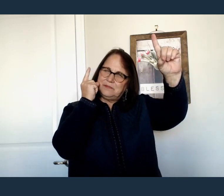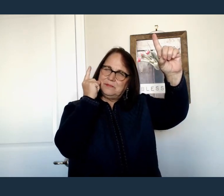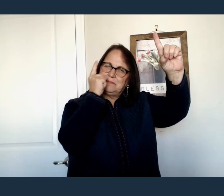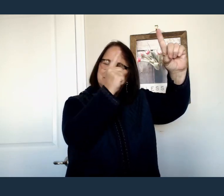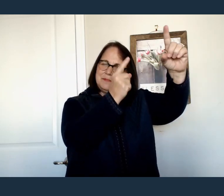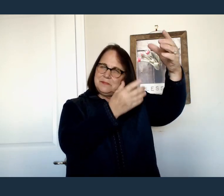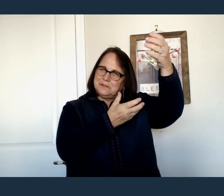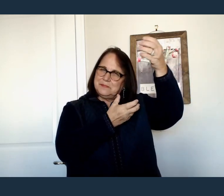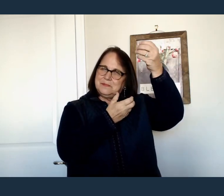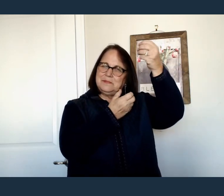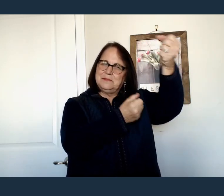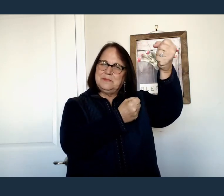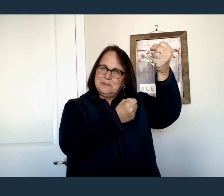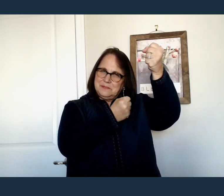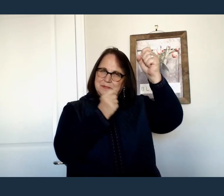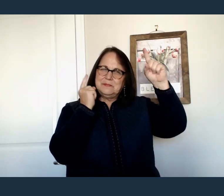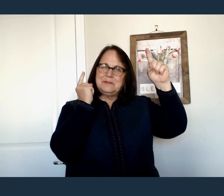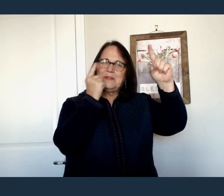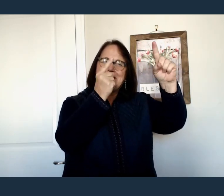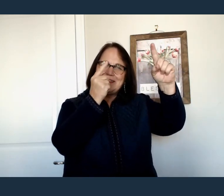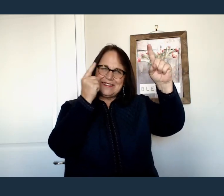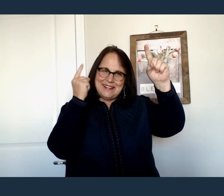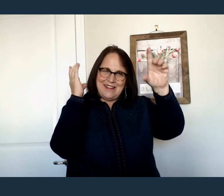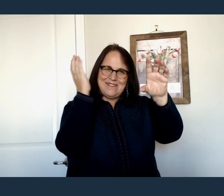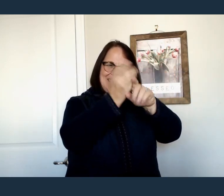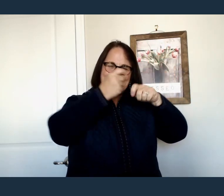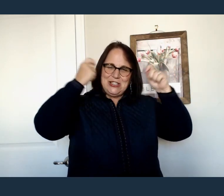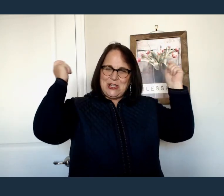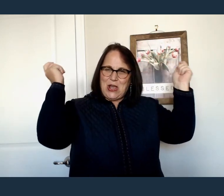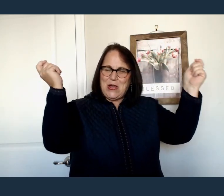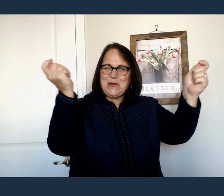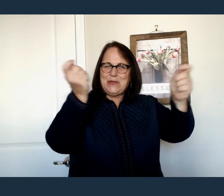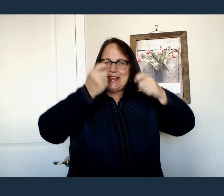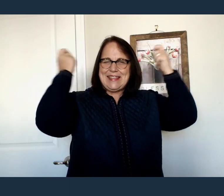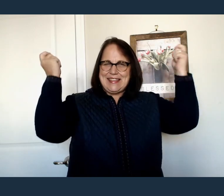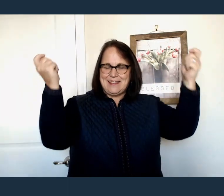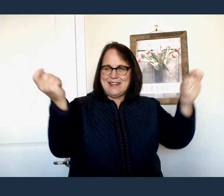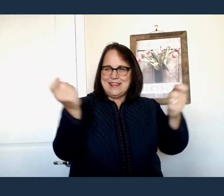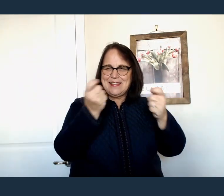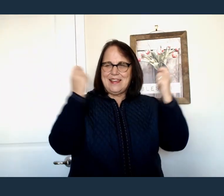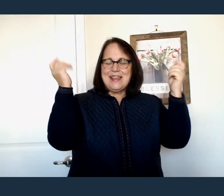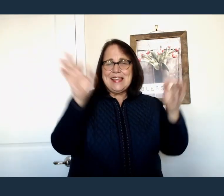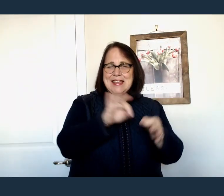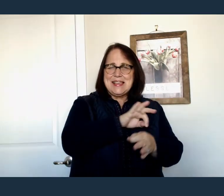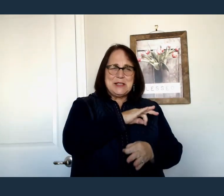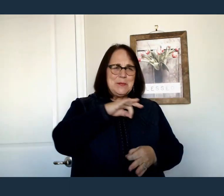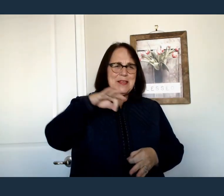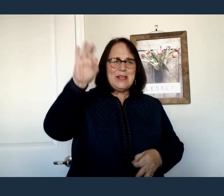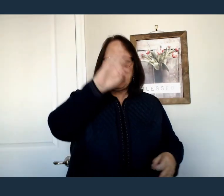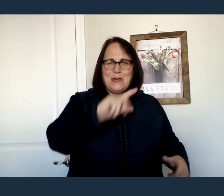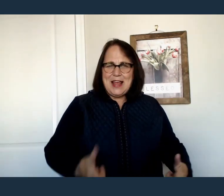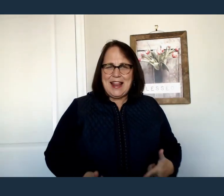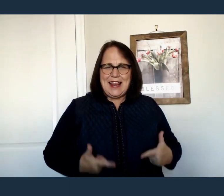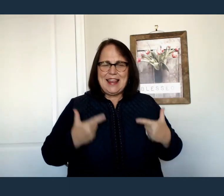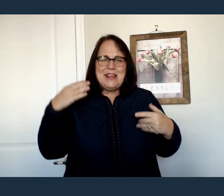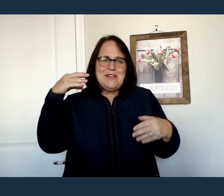Your Spirit lives within me So I will walk in Your peace